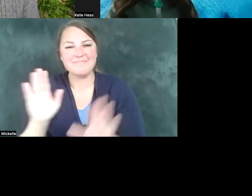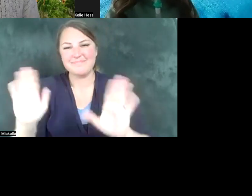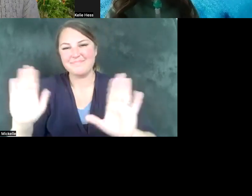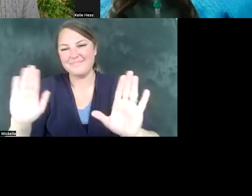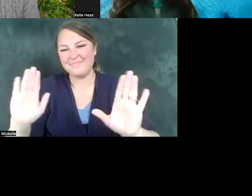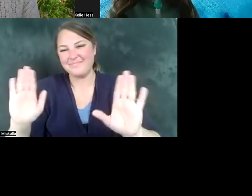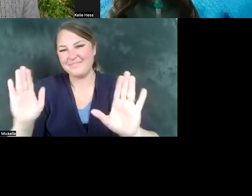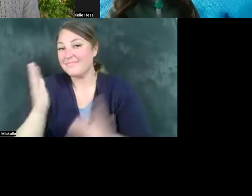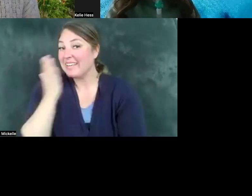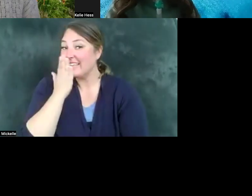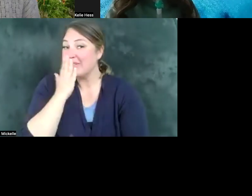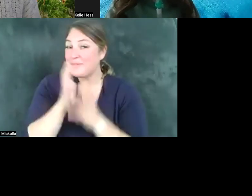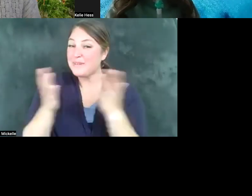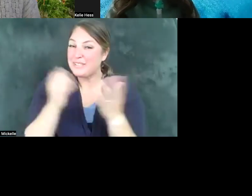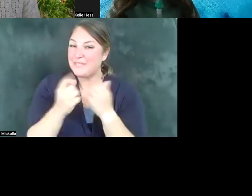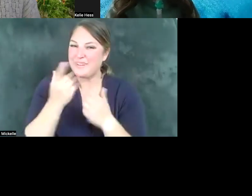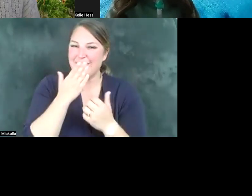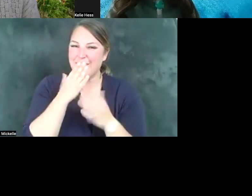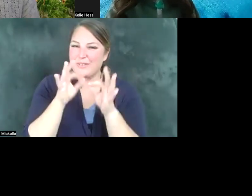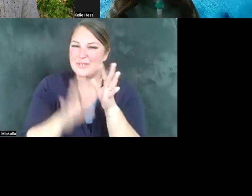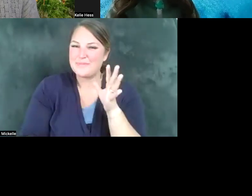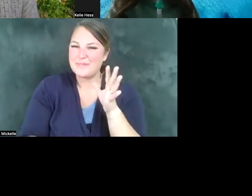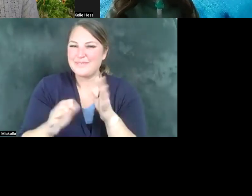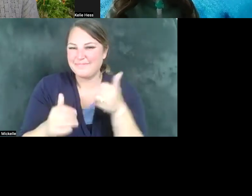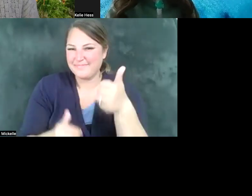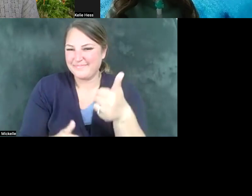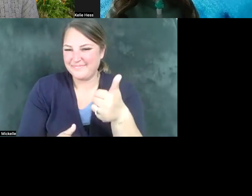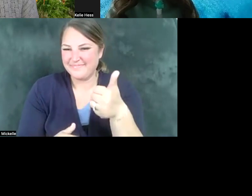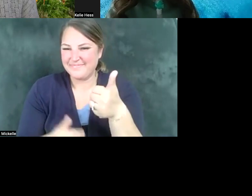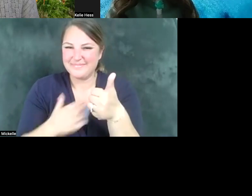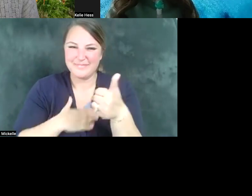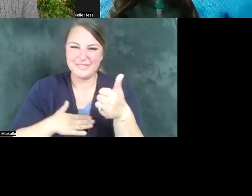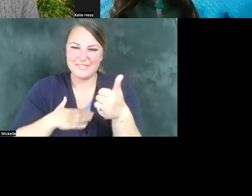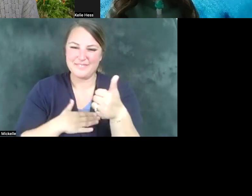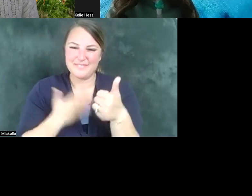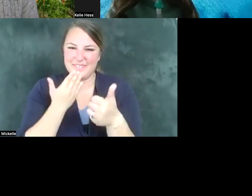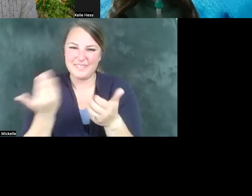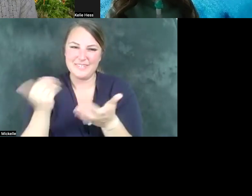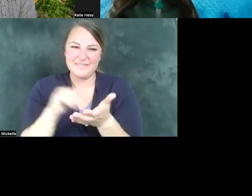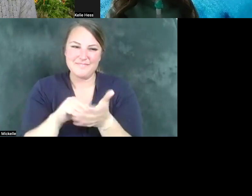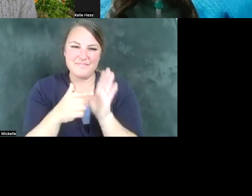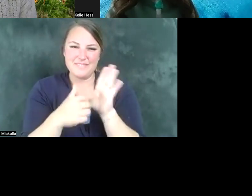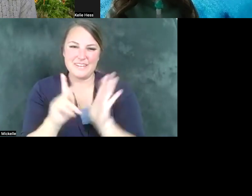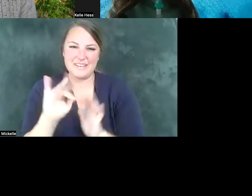Thank you so much everyone thank you Mickelle for your signing we appreciate you and thank you again Representative Keene for joining us have a